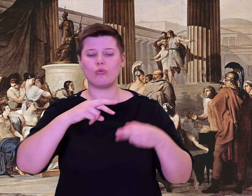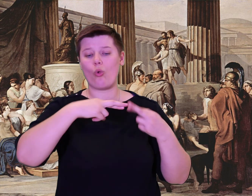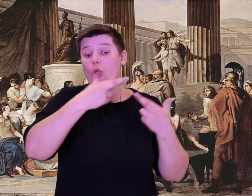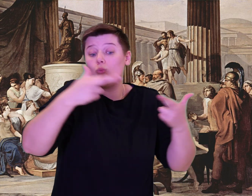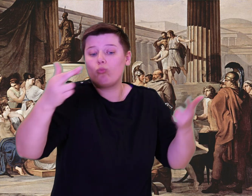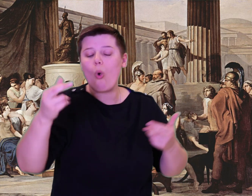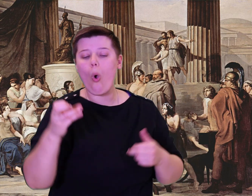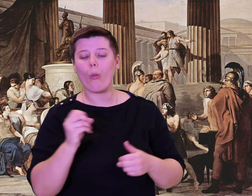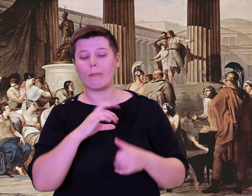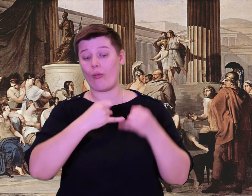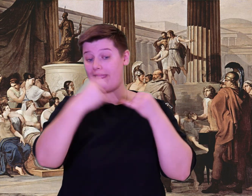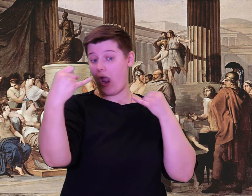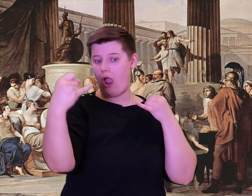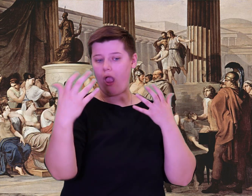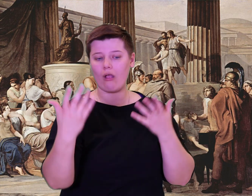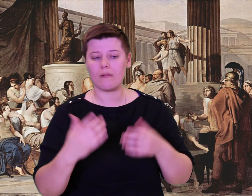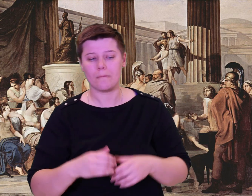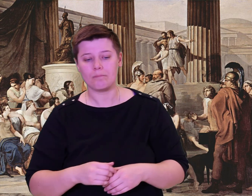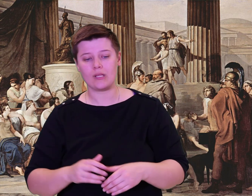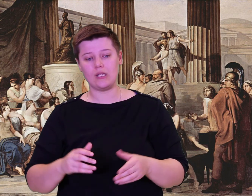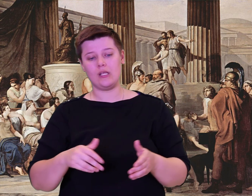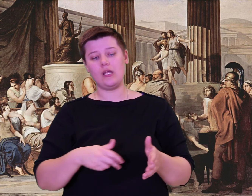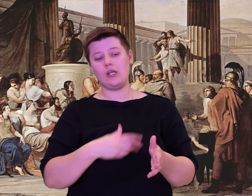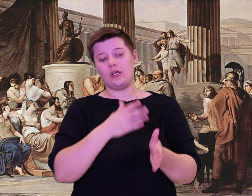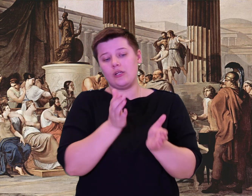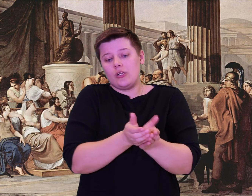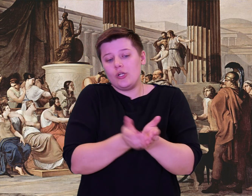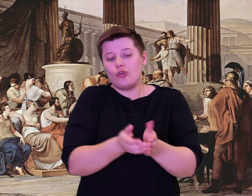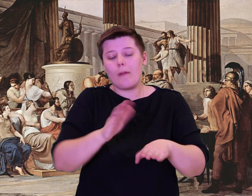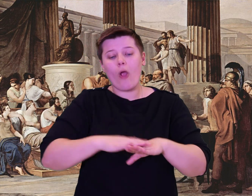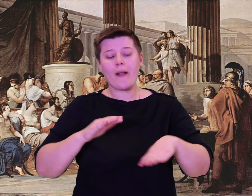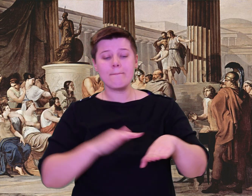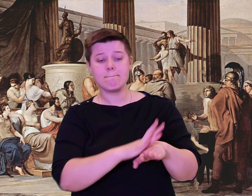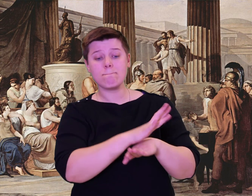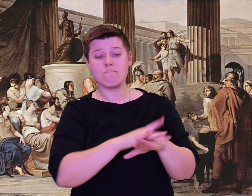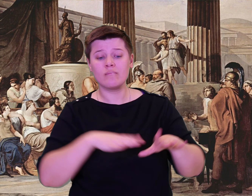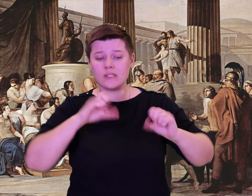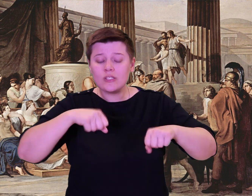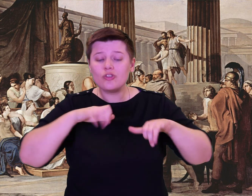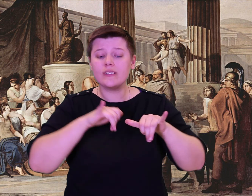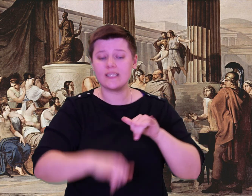Only the bleating goats live there and graze.